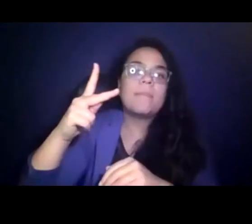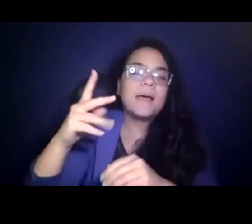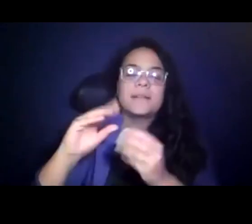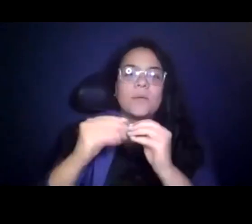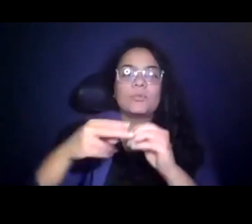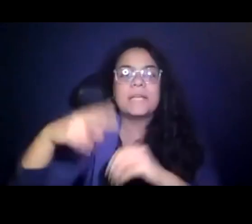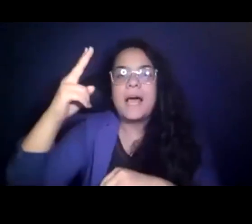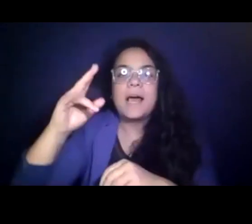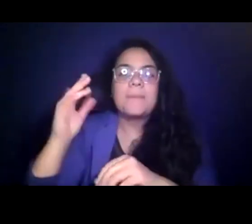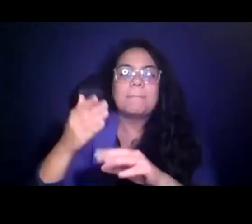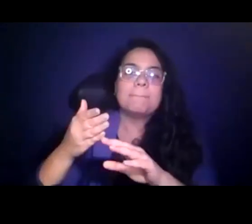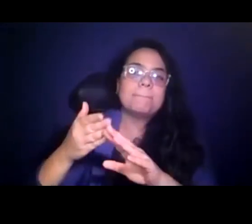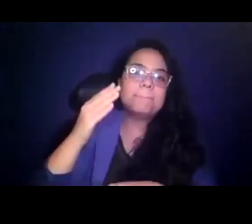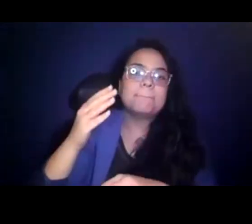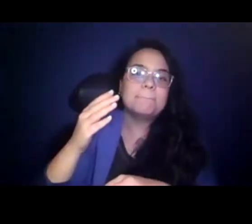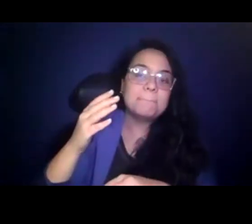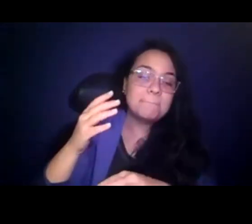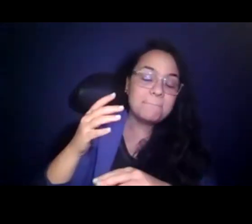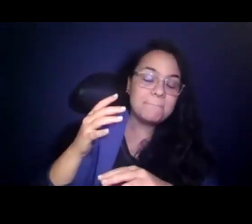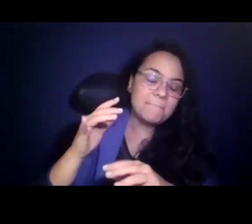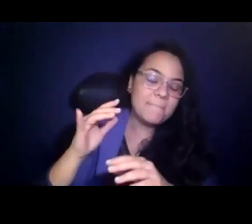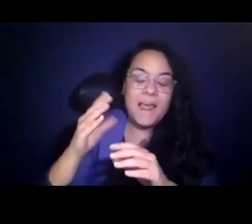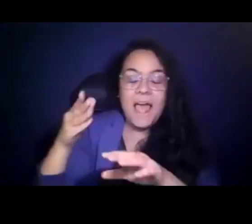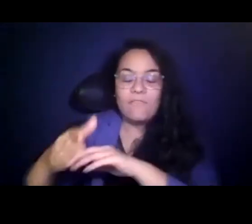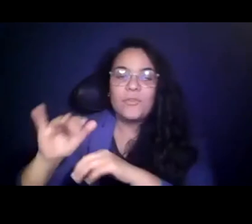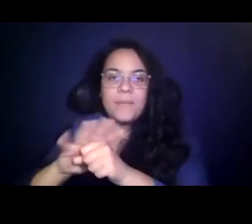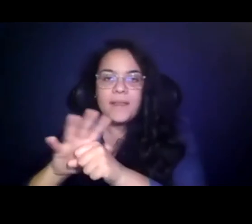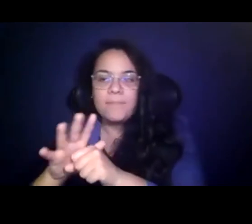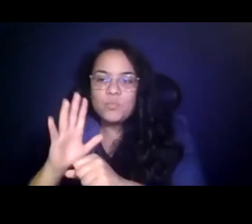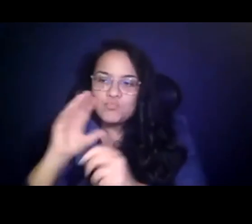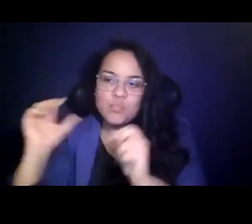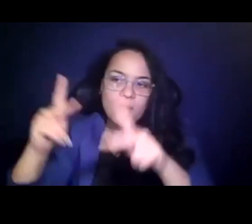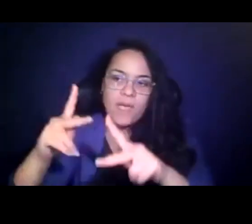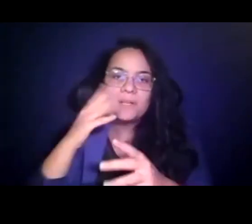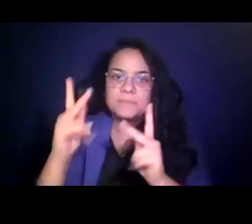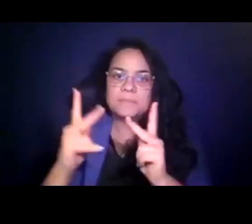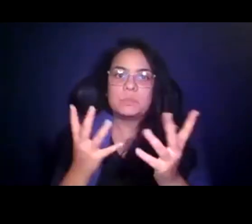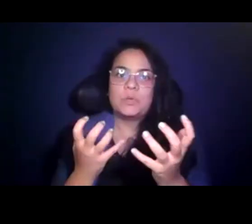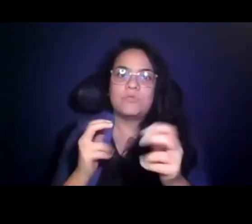because there is a considerable amount of pent-up 15:27:44 demand to ride public transit. 15:27:46 Thank you.